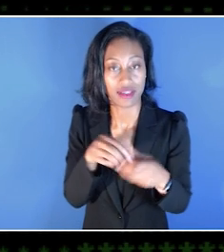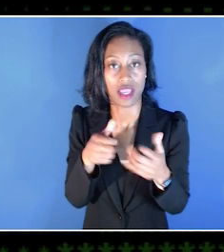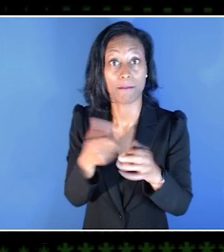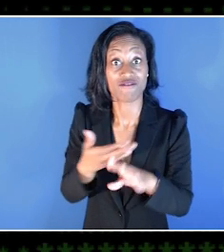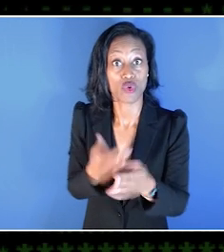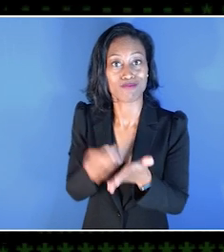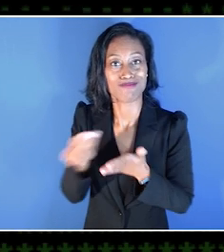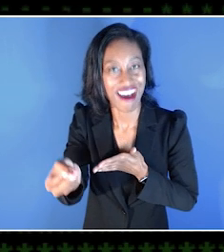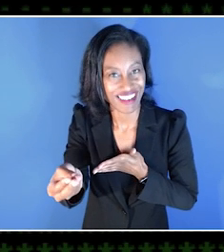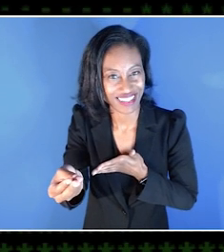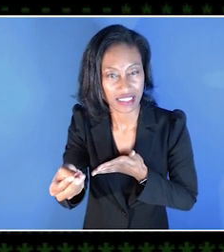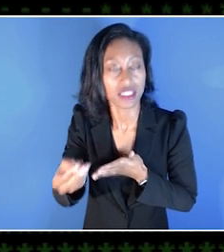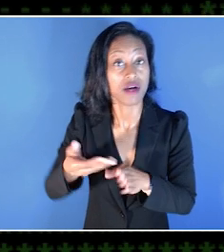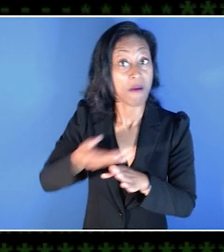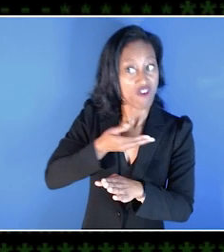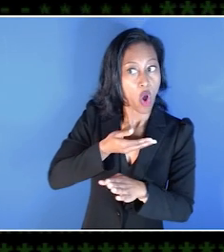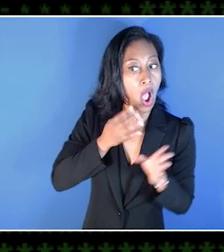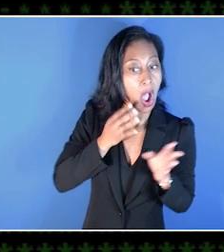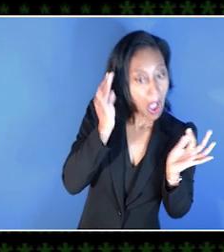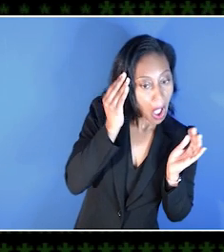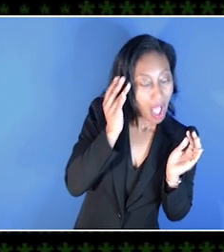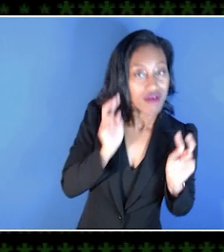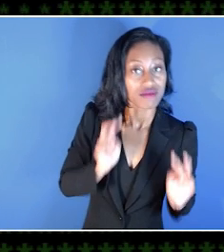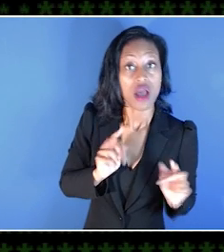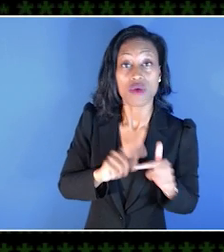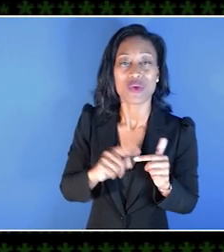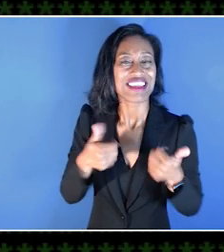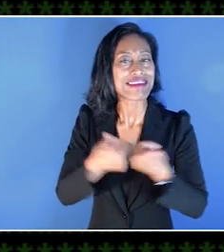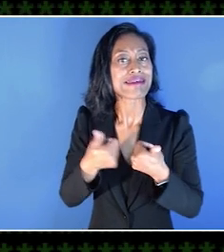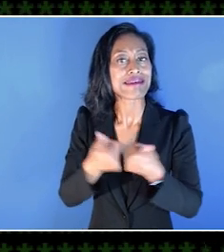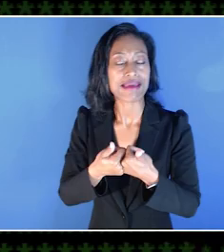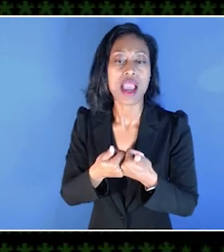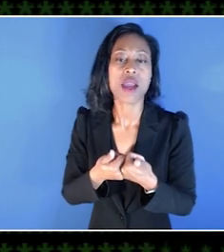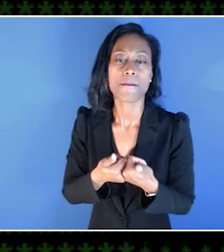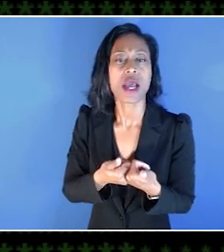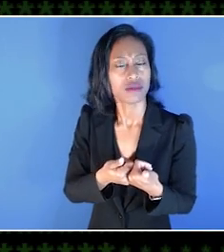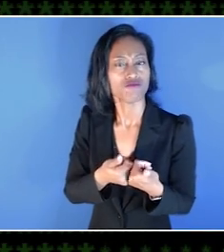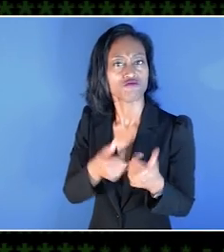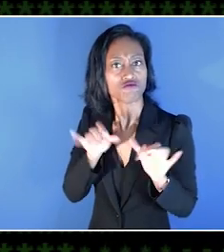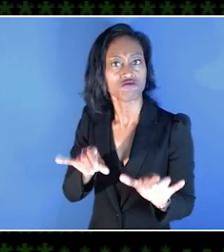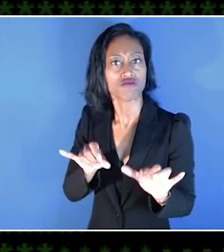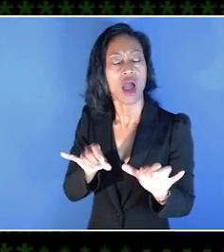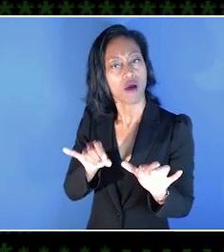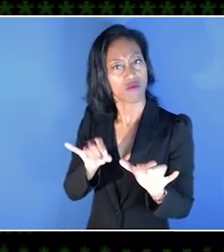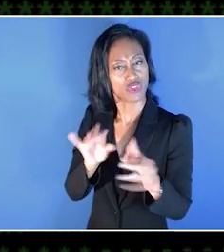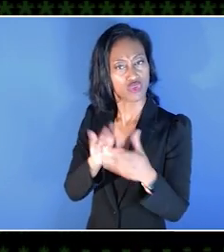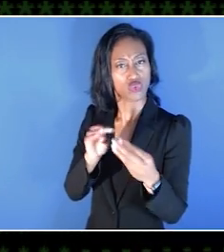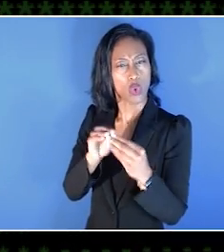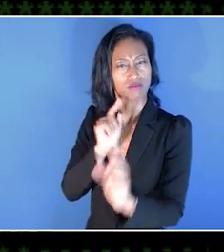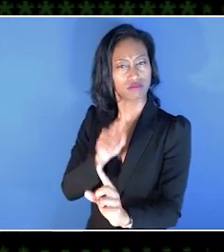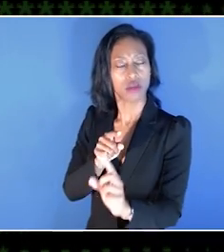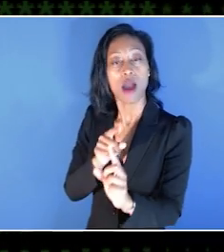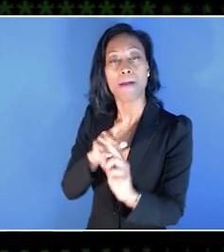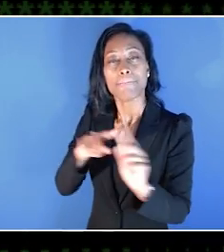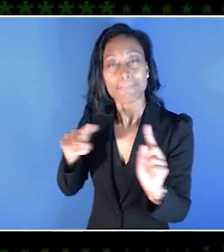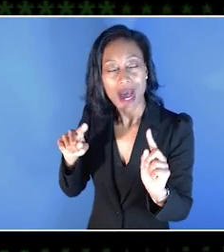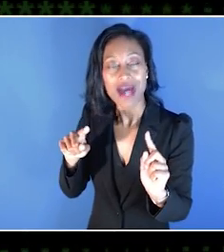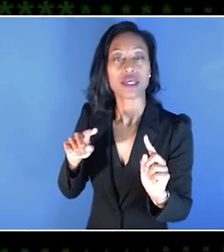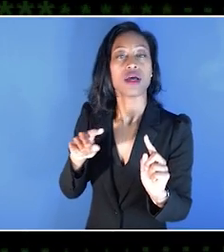We want to make sure that the games aren't losing their integrity and aren't losing their heart, but also the settings are also there to help those players